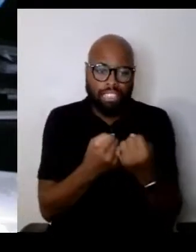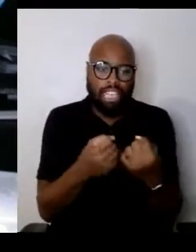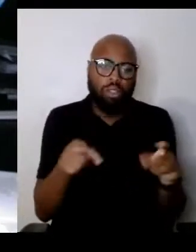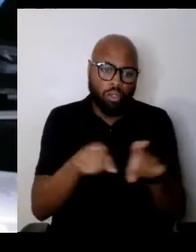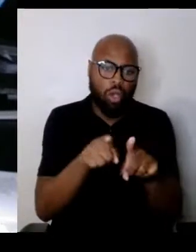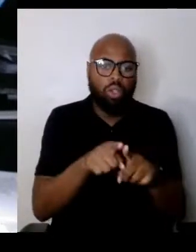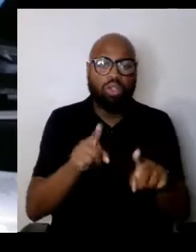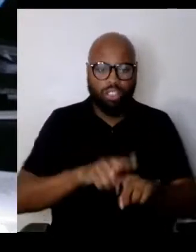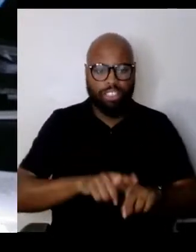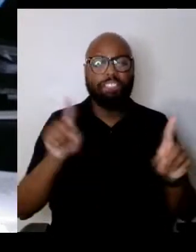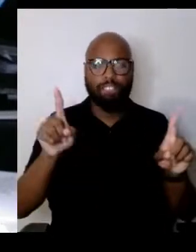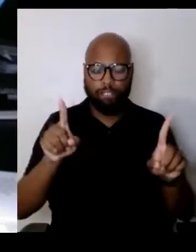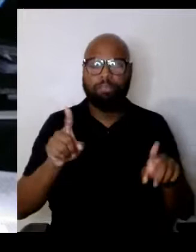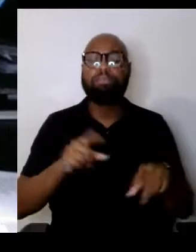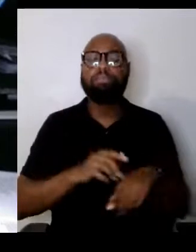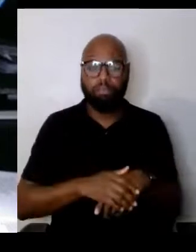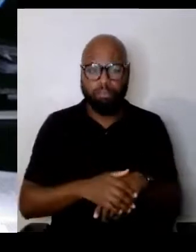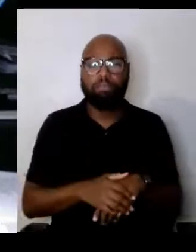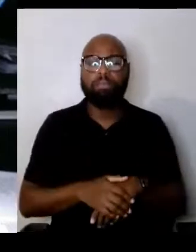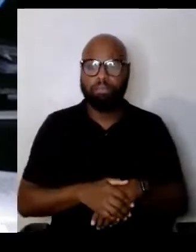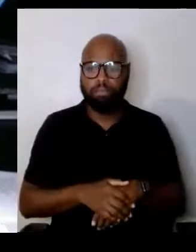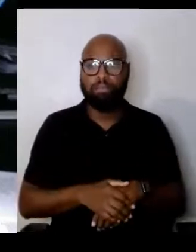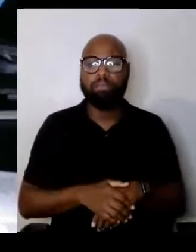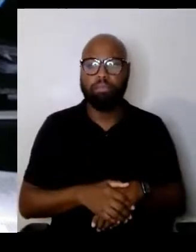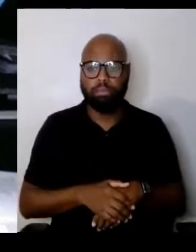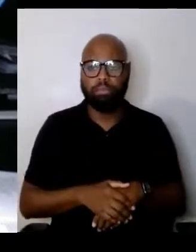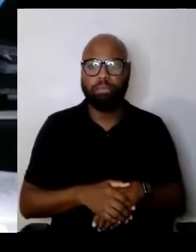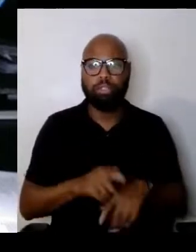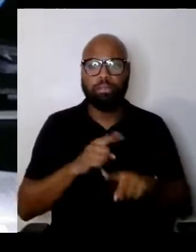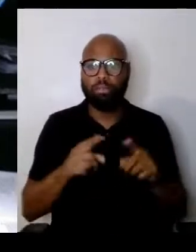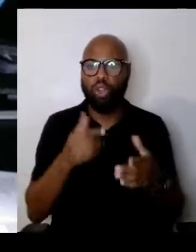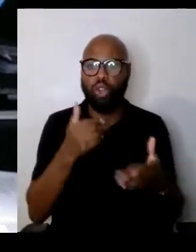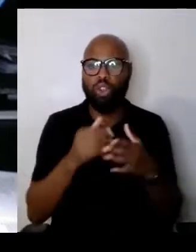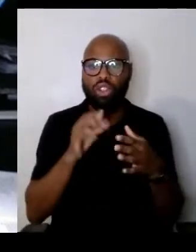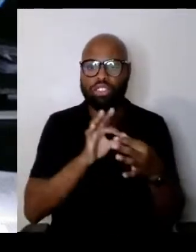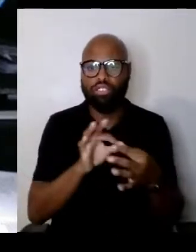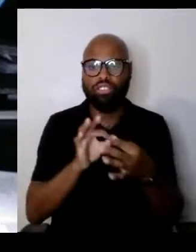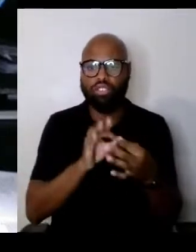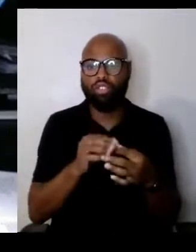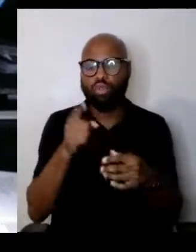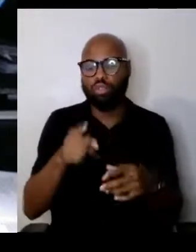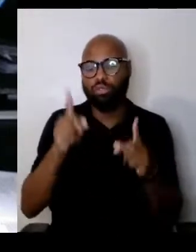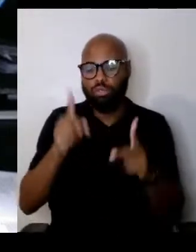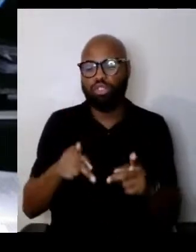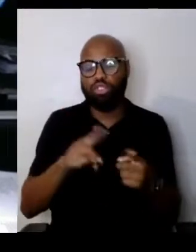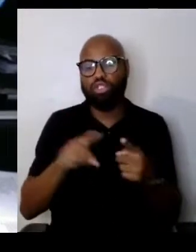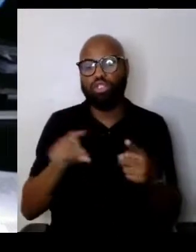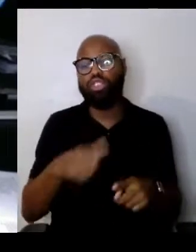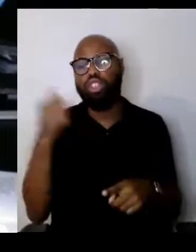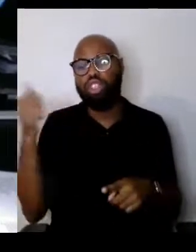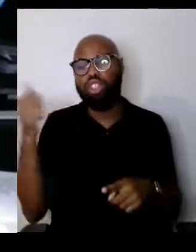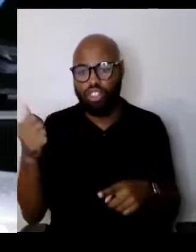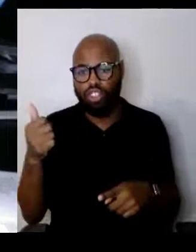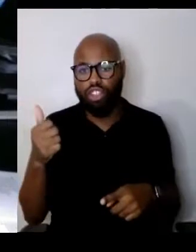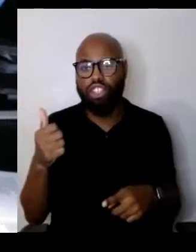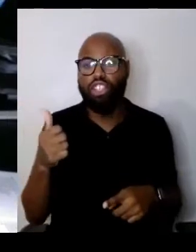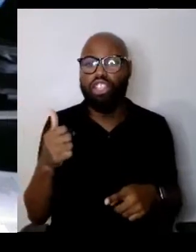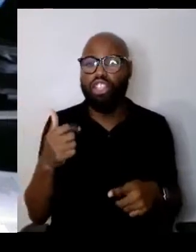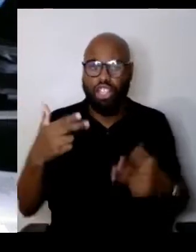But there was a very close connection between one person and the next. Just to give you a humorous example,